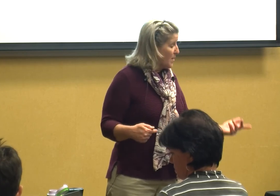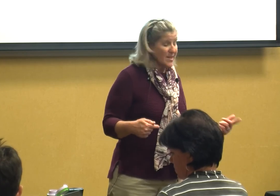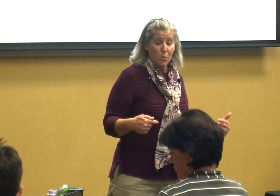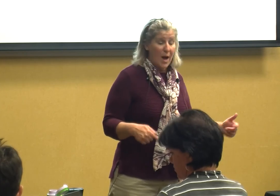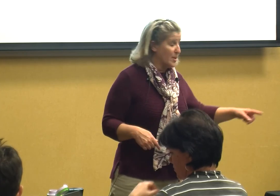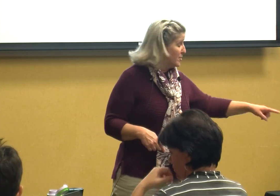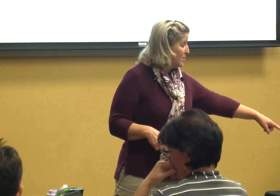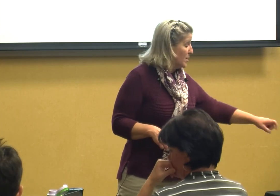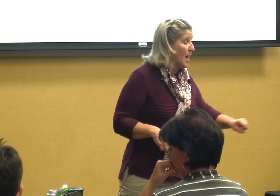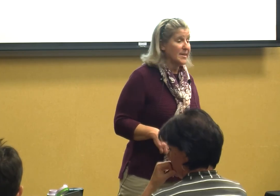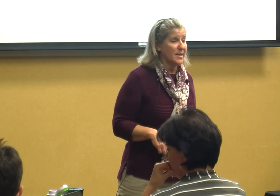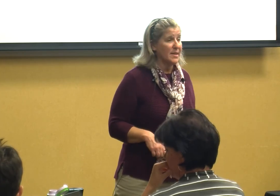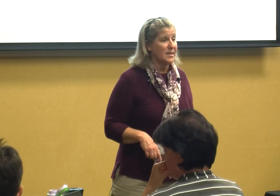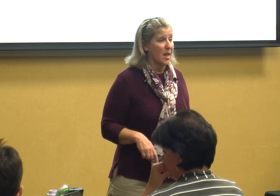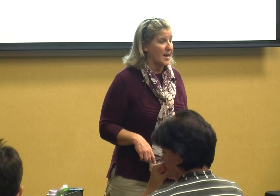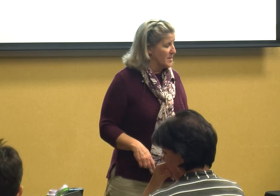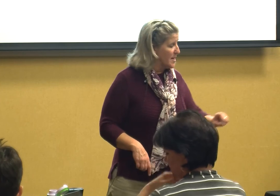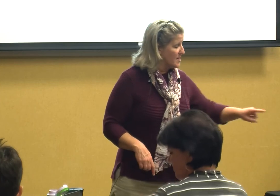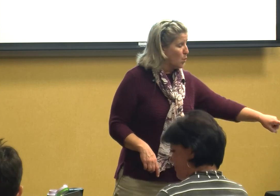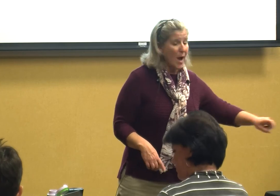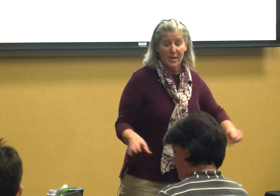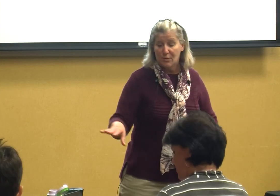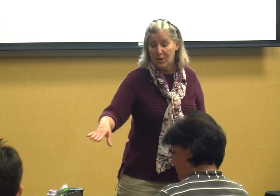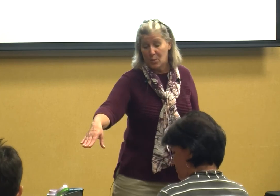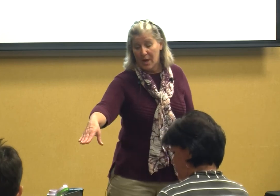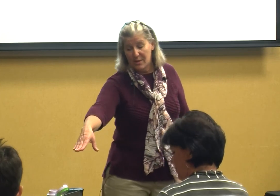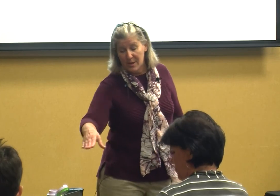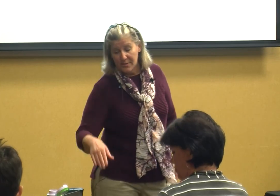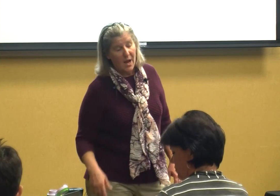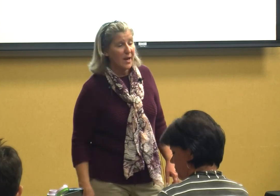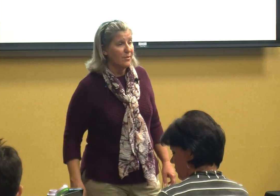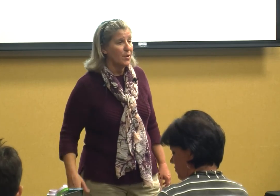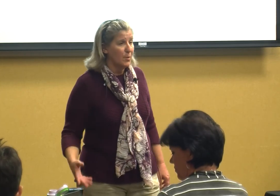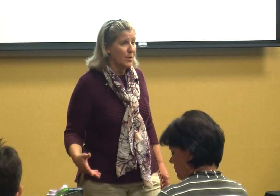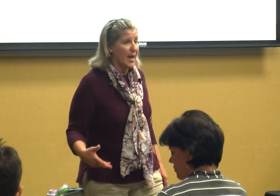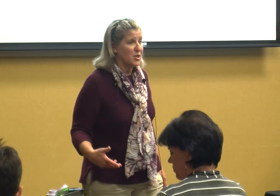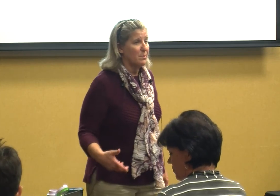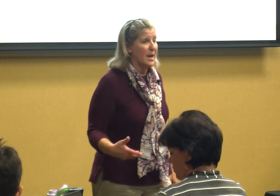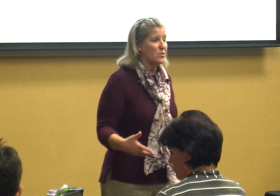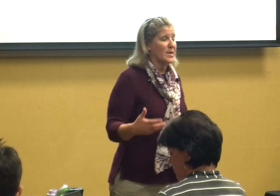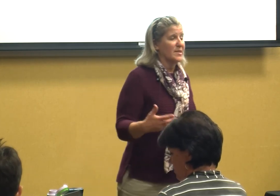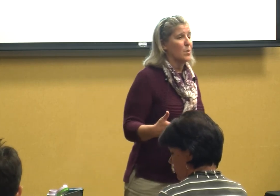that's why you do the likes and dislikes that's why you do this kind of communication matrix so